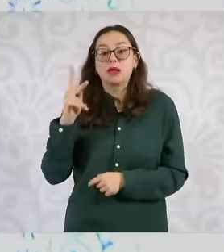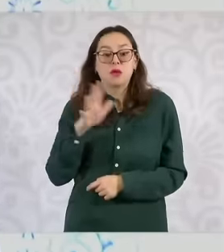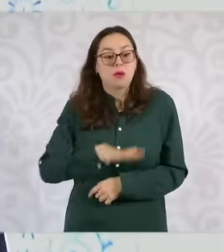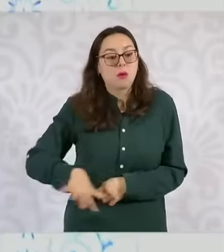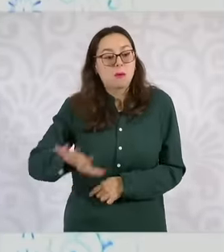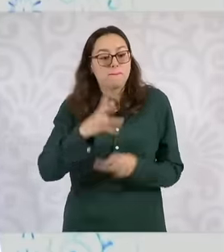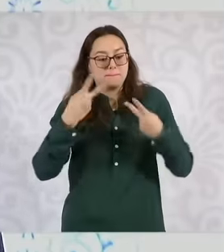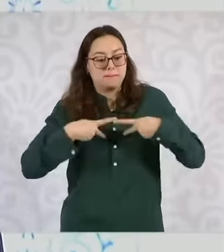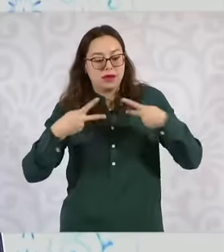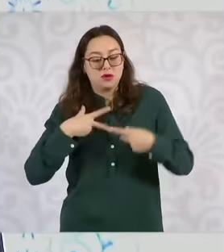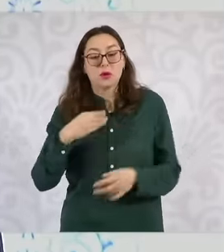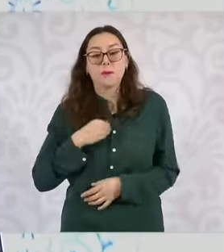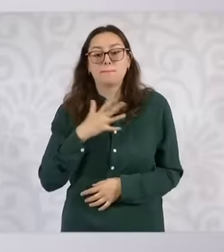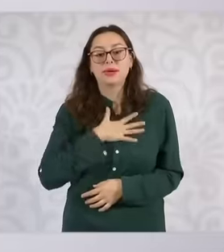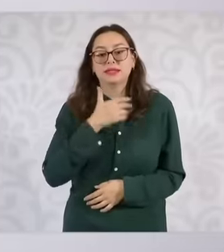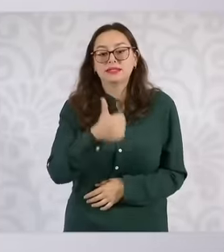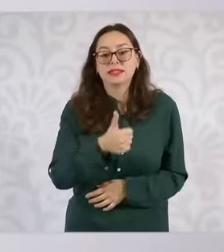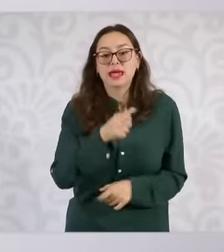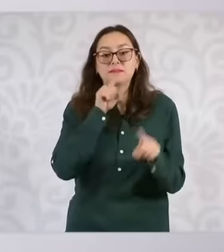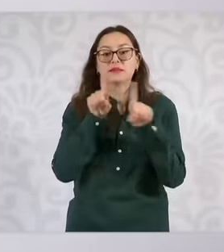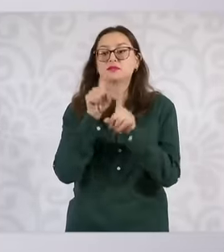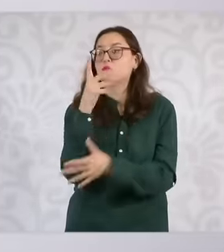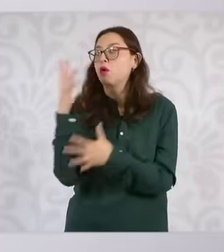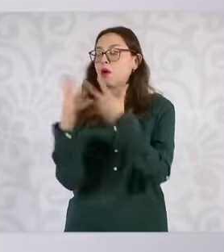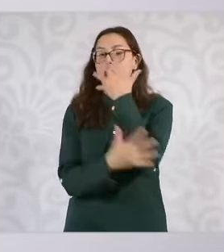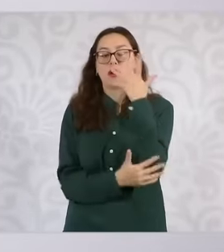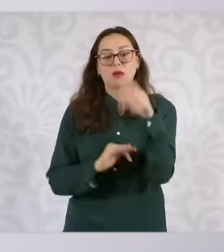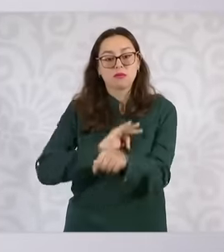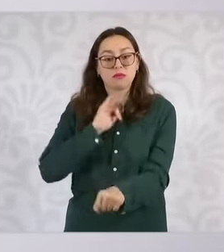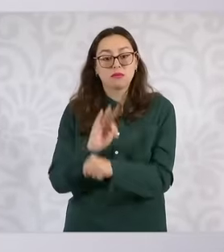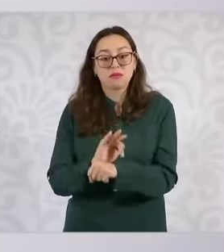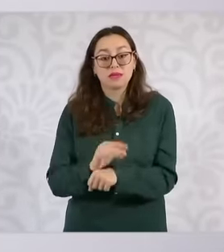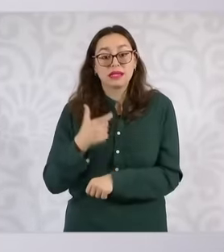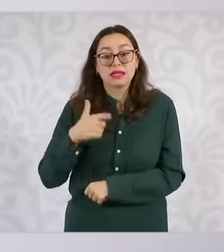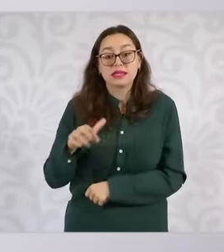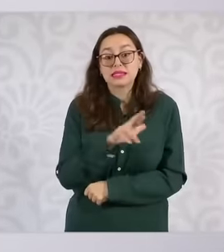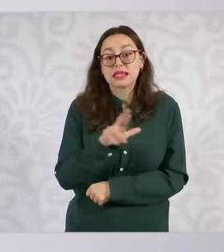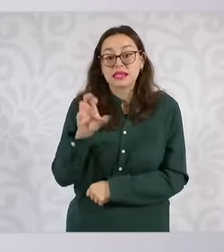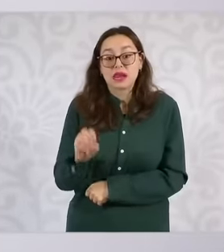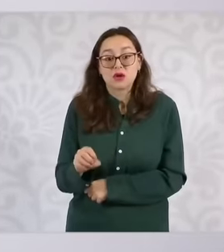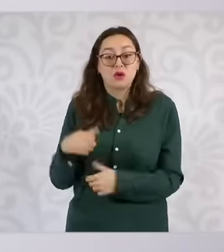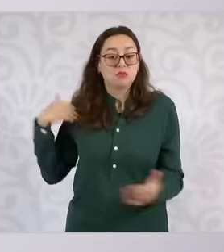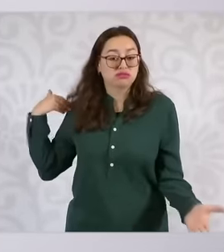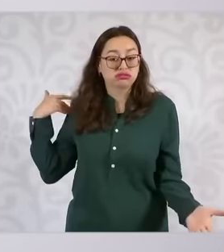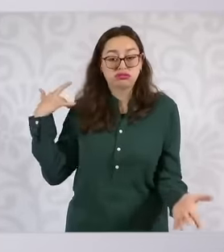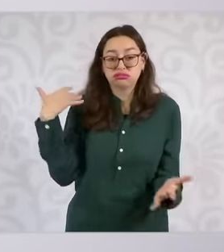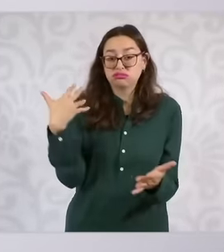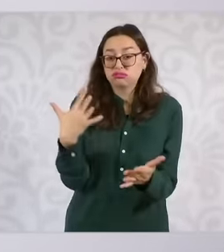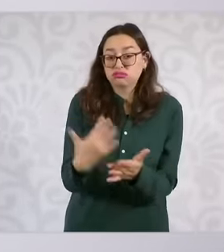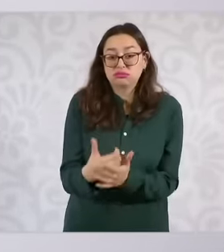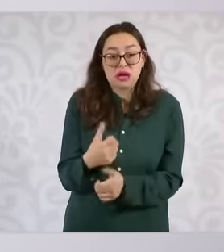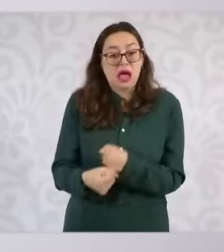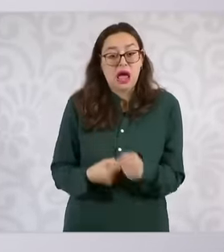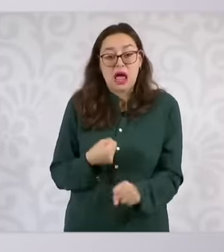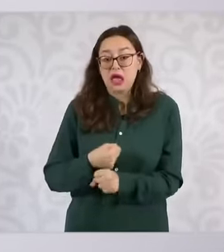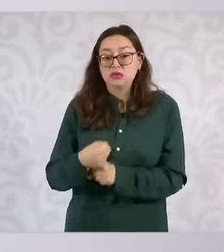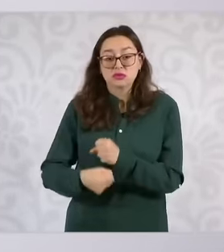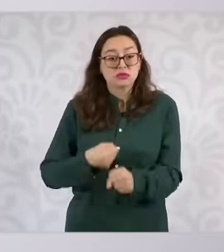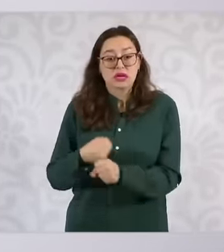is the objective of Quintana r Quintana r for many years It had a corruption process of